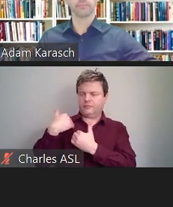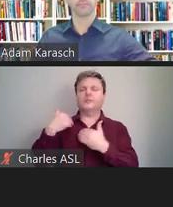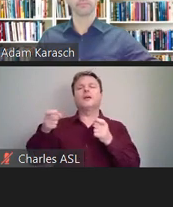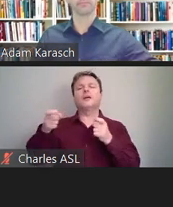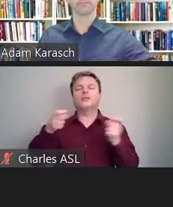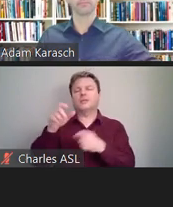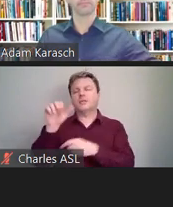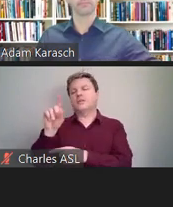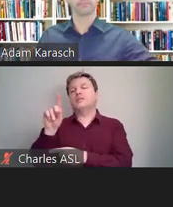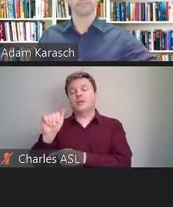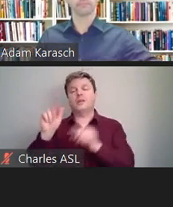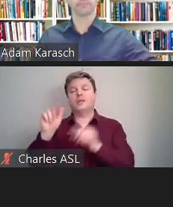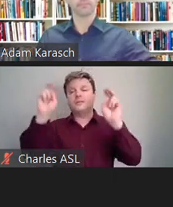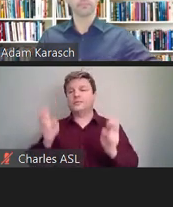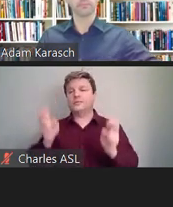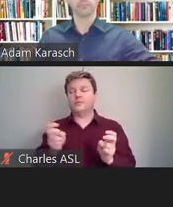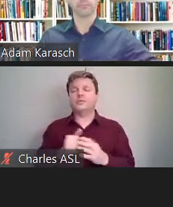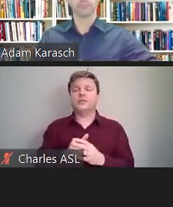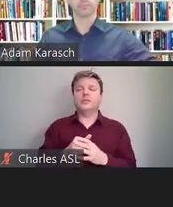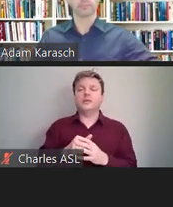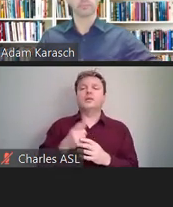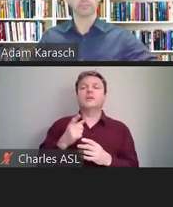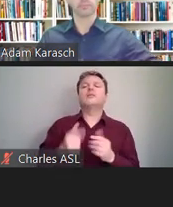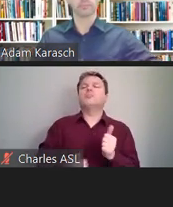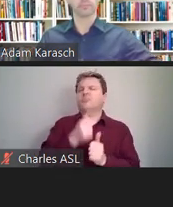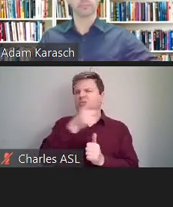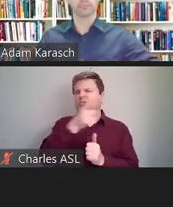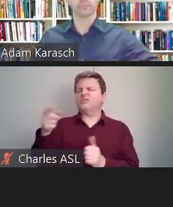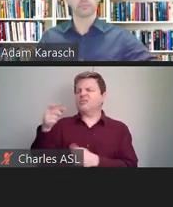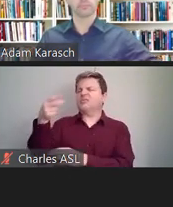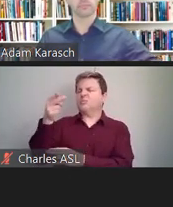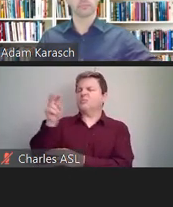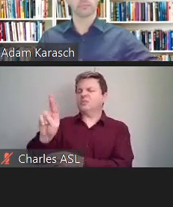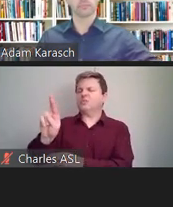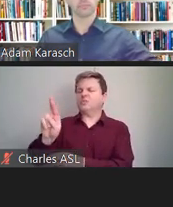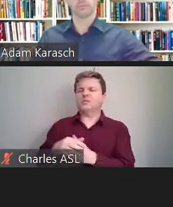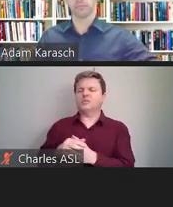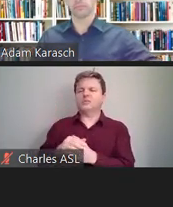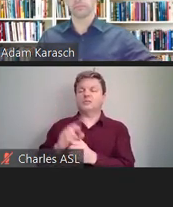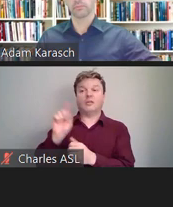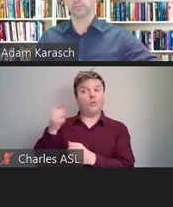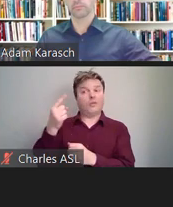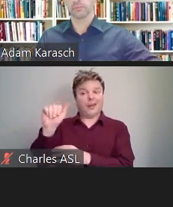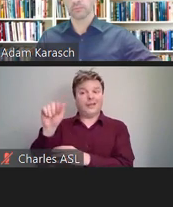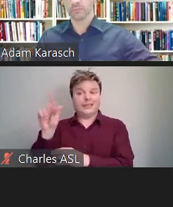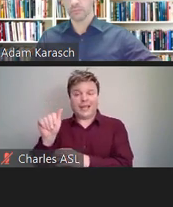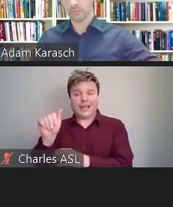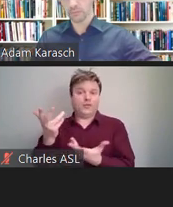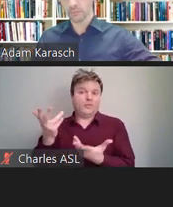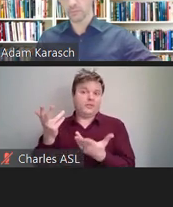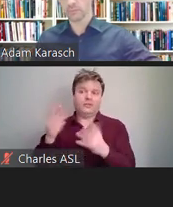presumably, that's Human Resources. And it's not just ADA, right? It could be Family Medical Leave.